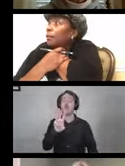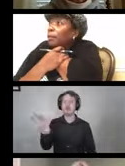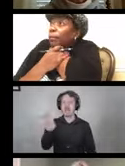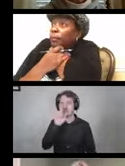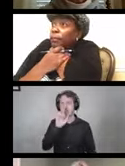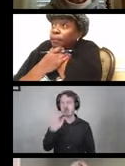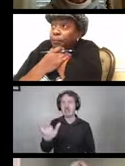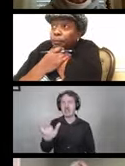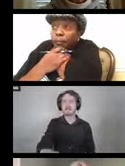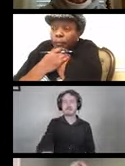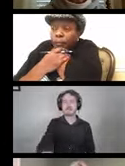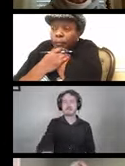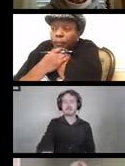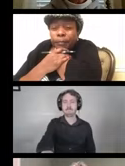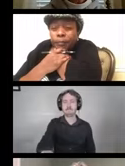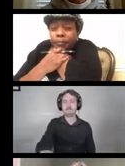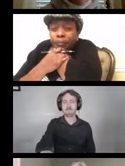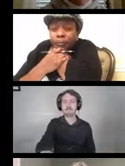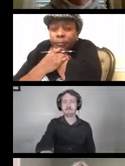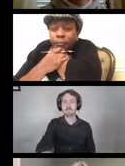here at the Center for Inclusive Design and Innovation.